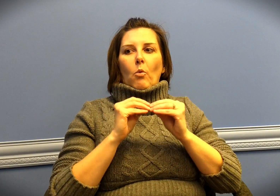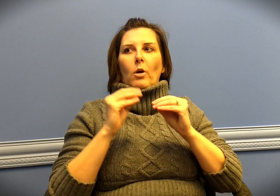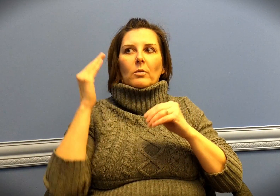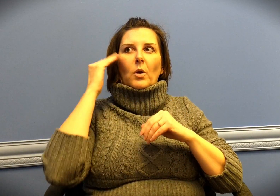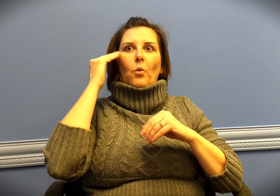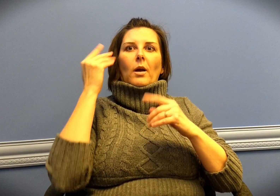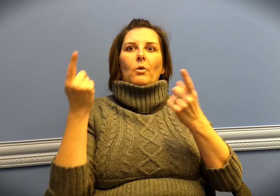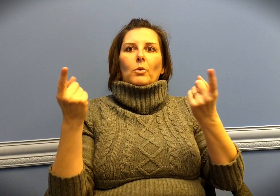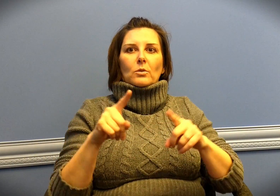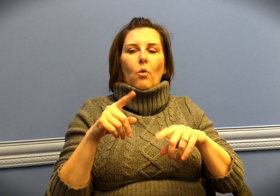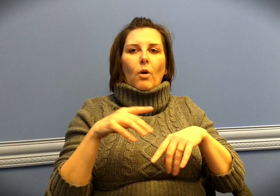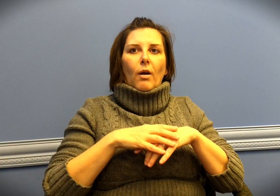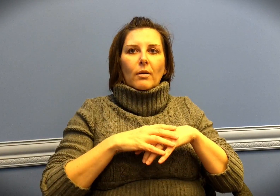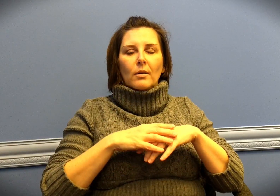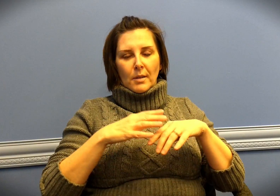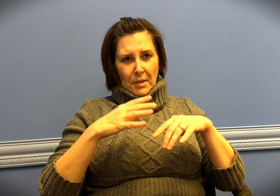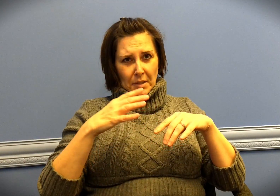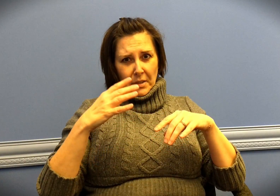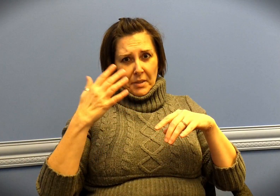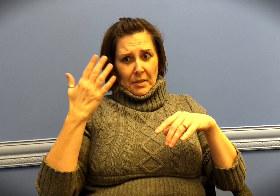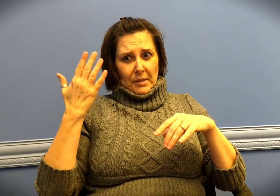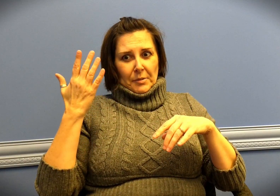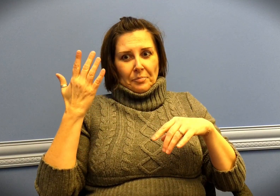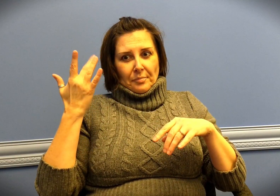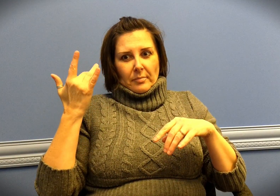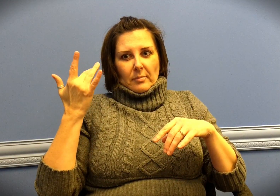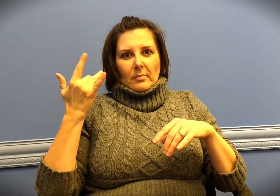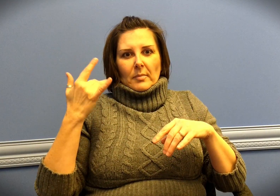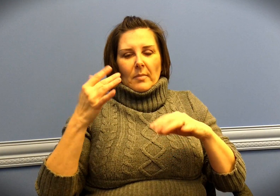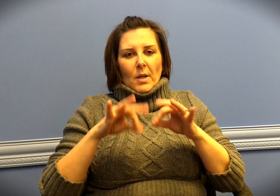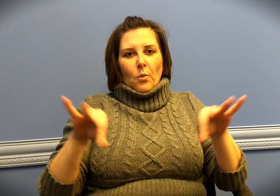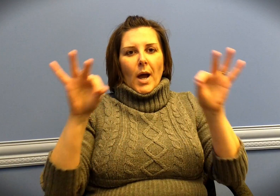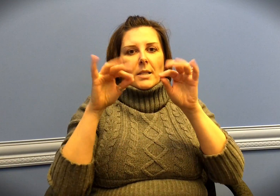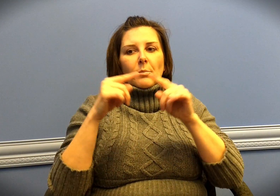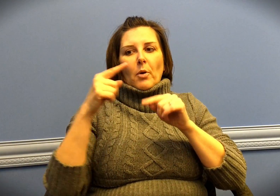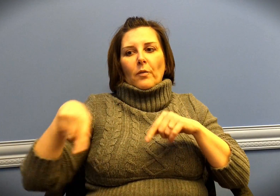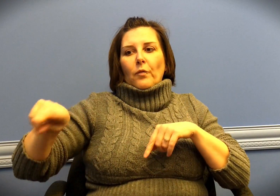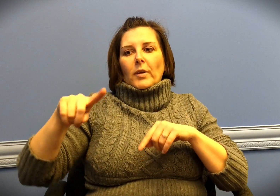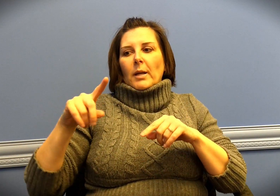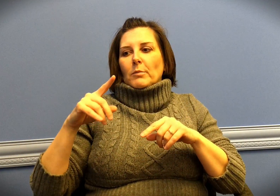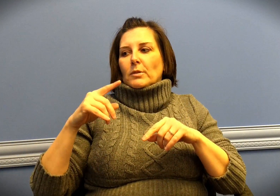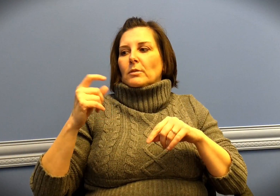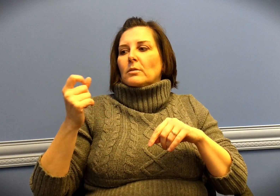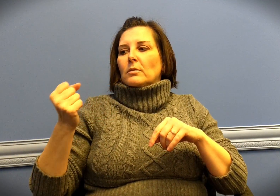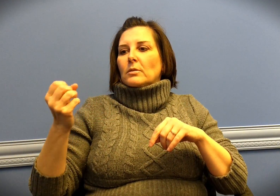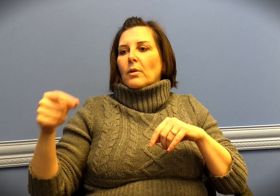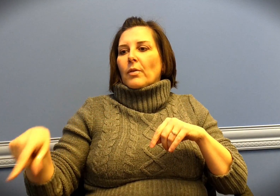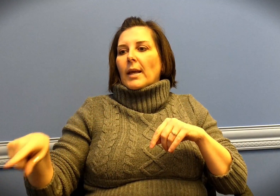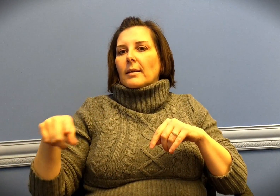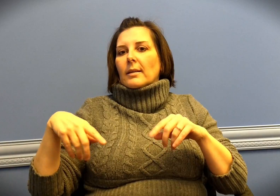more people are aware of what is going on. And so it's important for kids to know